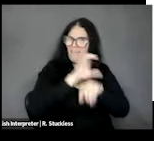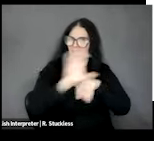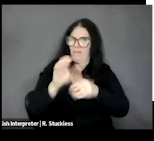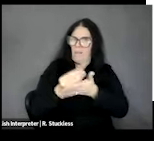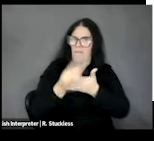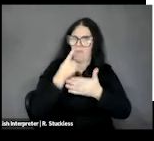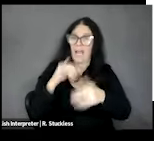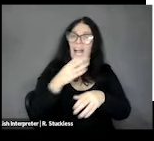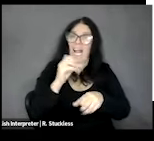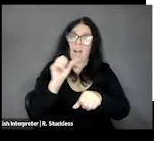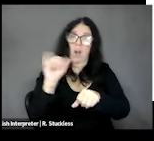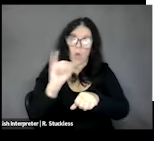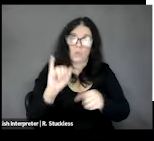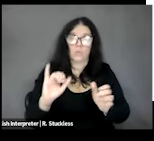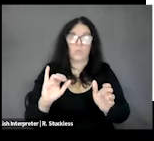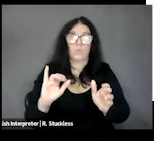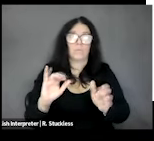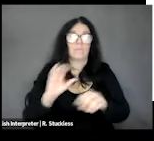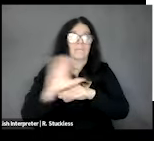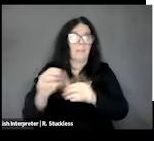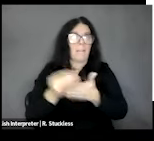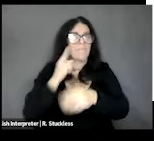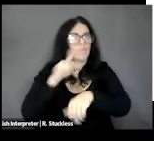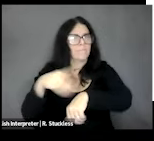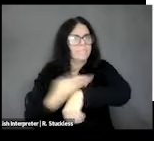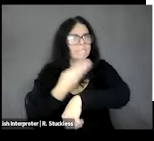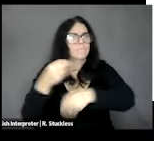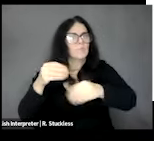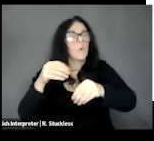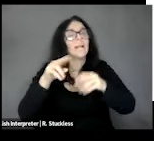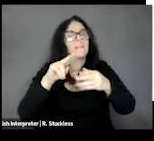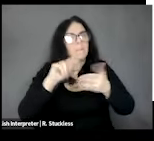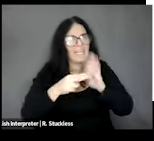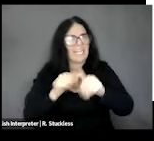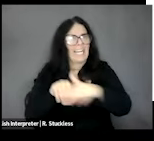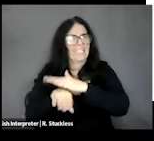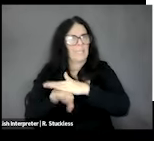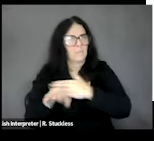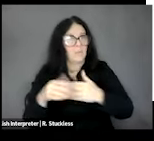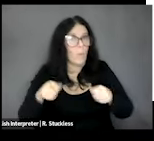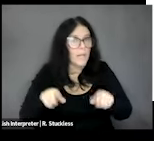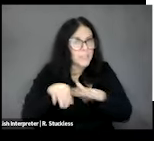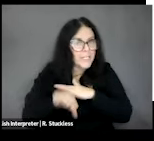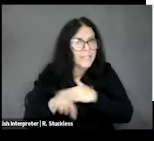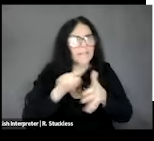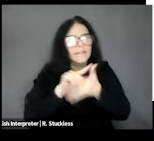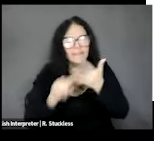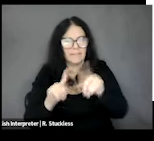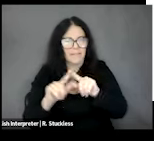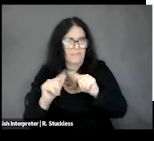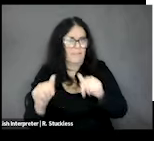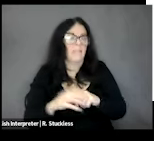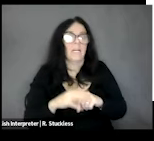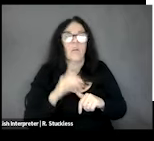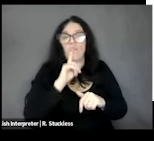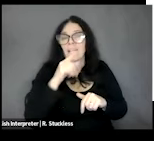more accessible, and again, I couldn't really talk about all of the barriers. There are